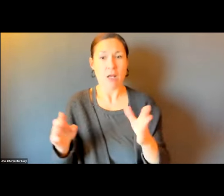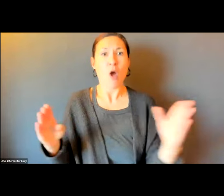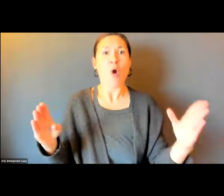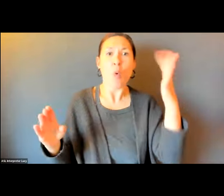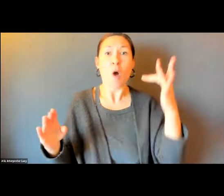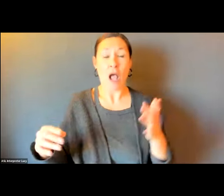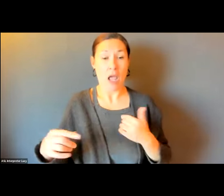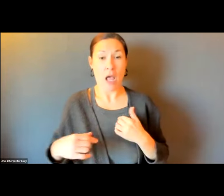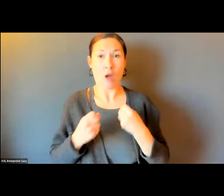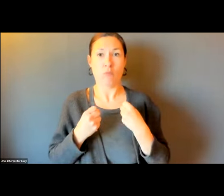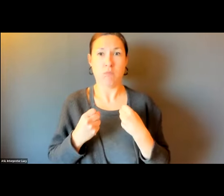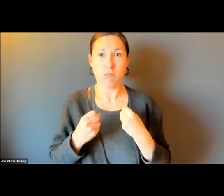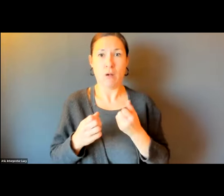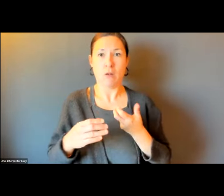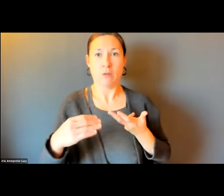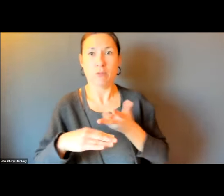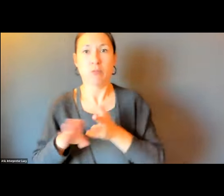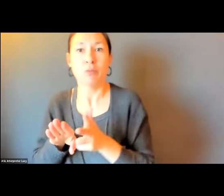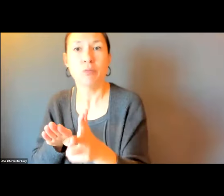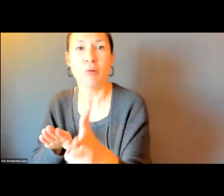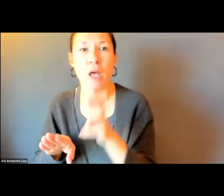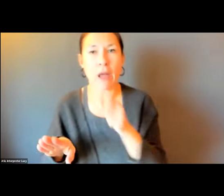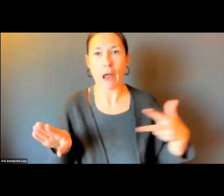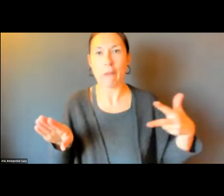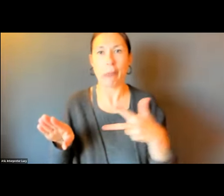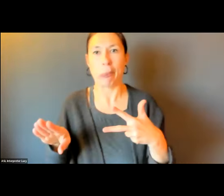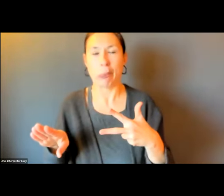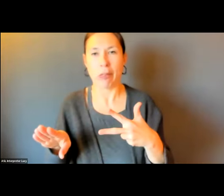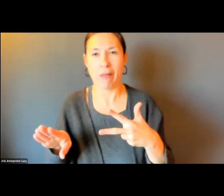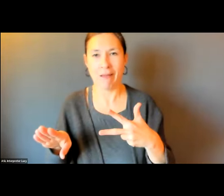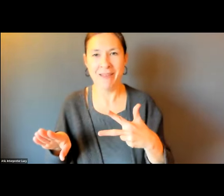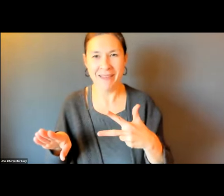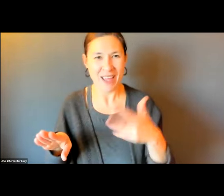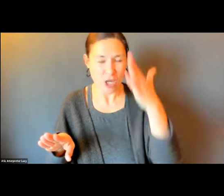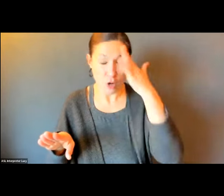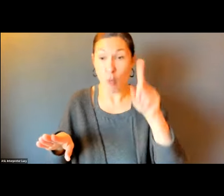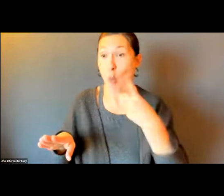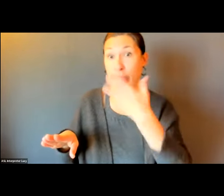LIKE THE ONE I'M AT, NEEDS TO BE 80 FEET. THE BUS CAN PULL INTO THE CURB SAFELY. NOT HAVE TO CALL WHAT IS